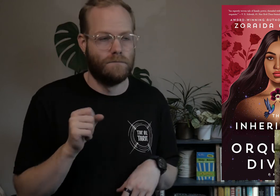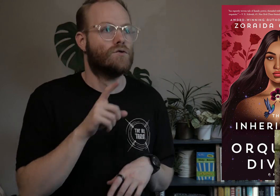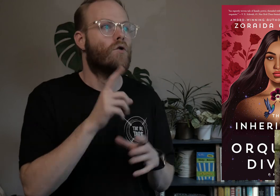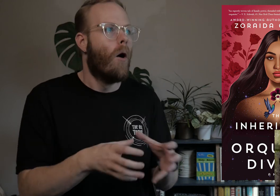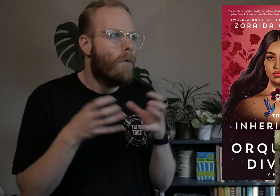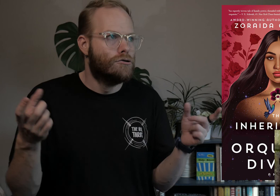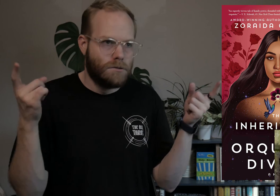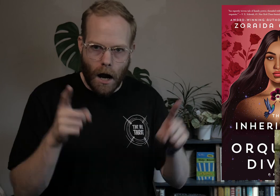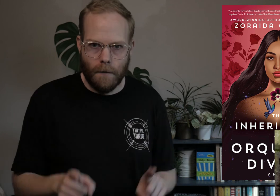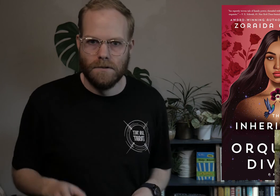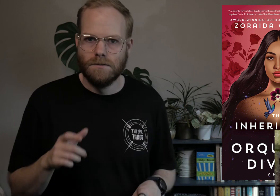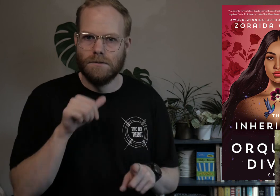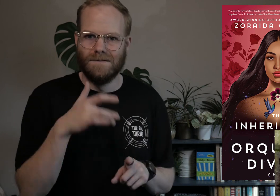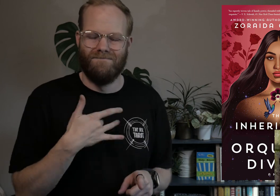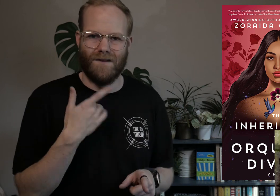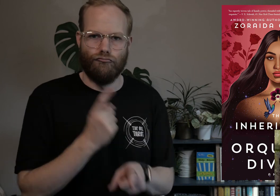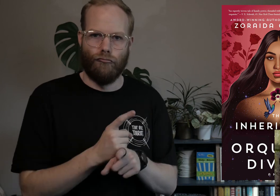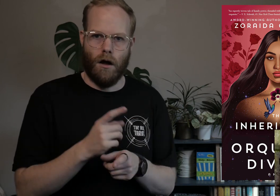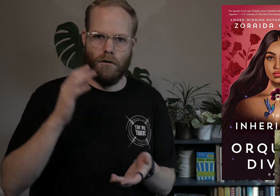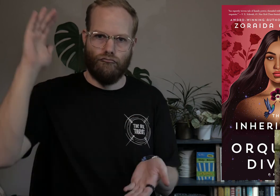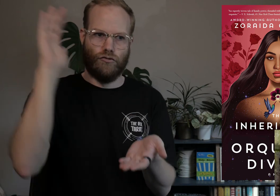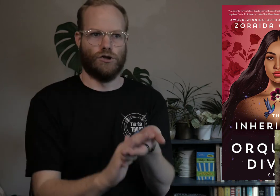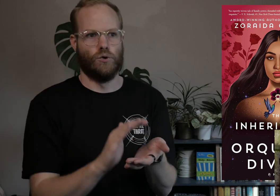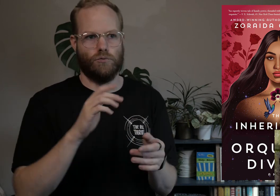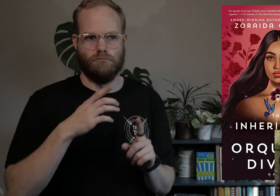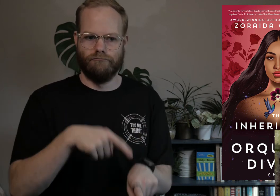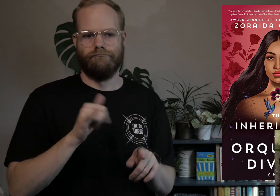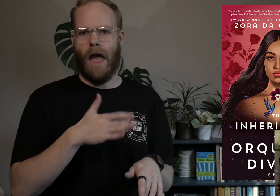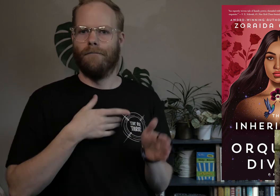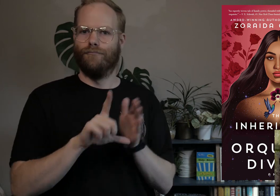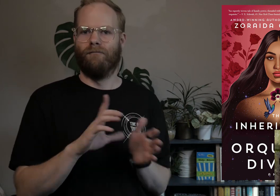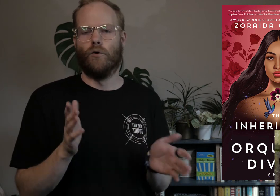and there’s so much that happens it doesn’t feel right to reduce it down to my review.